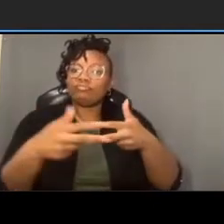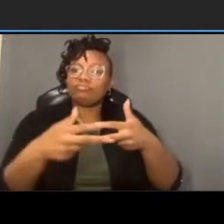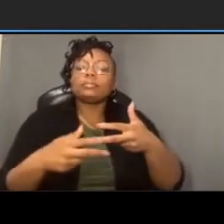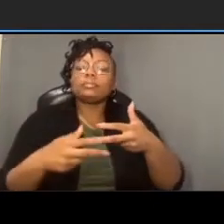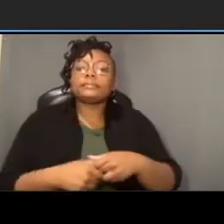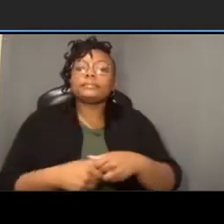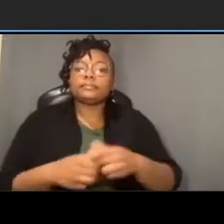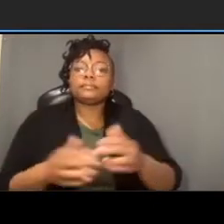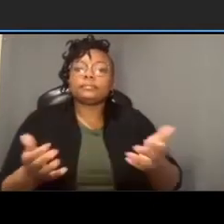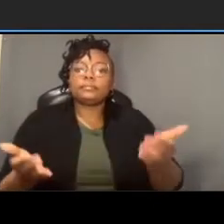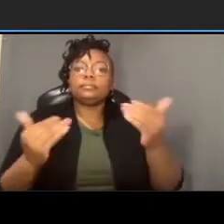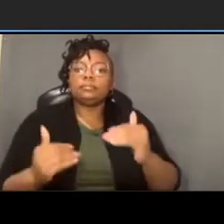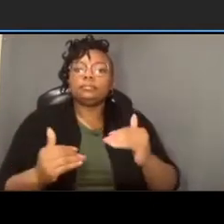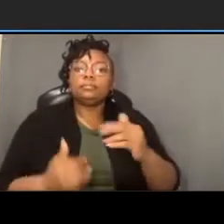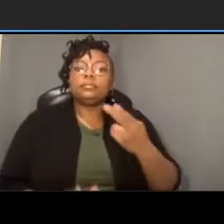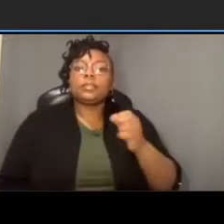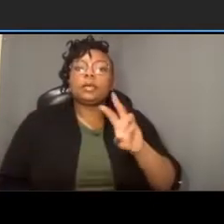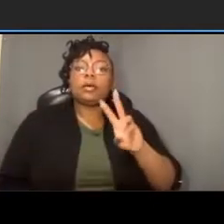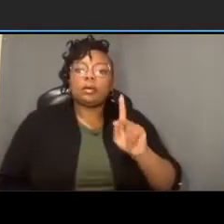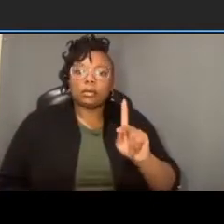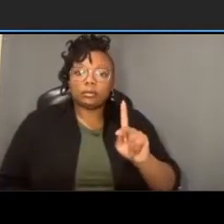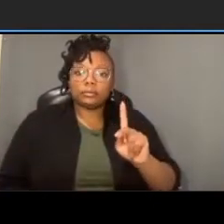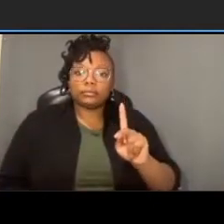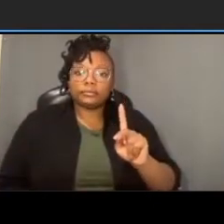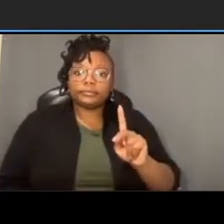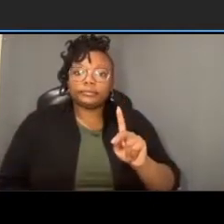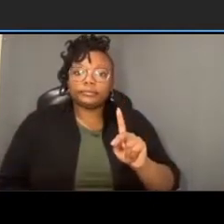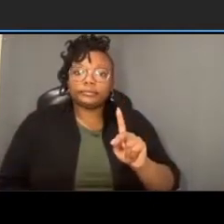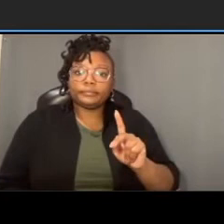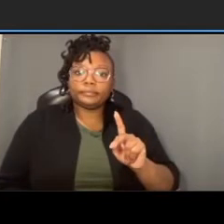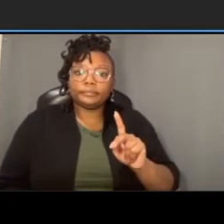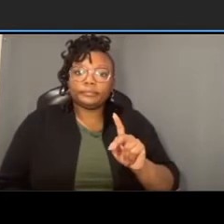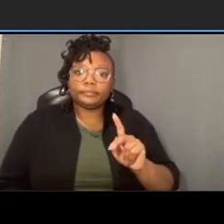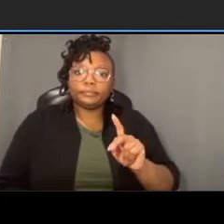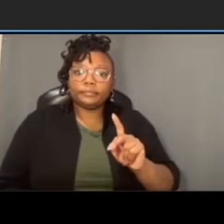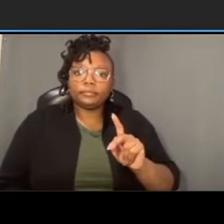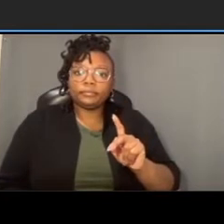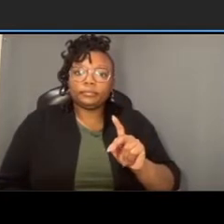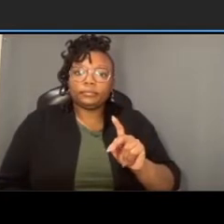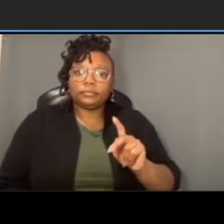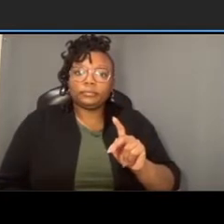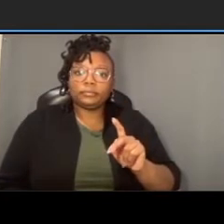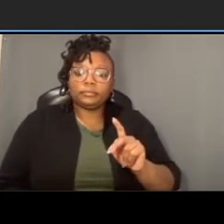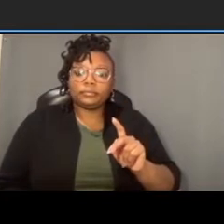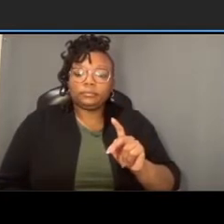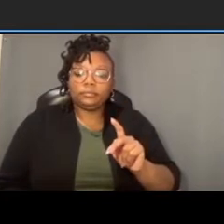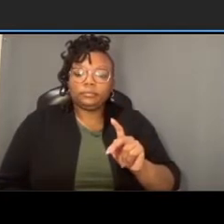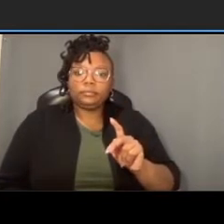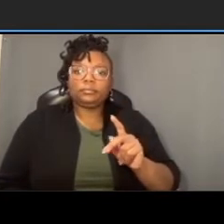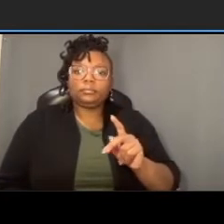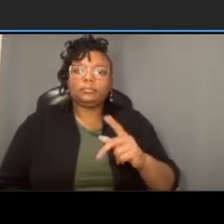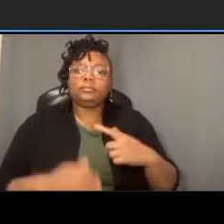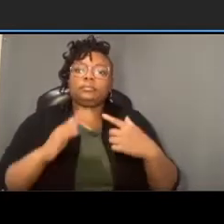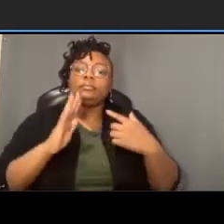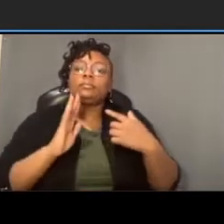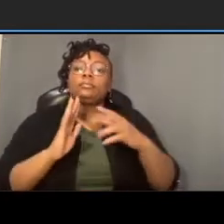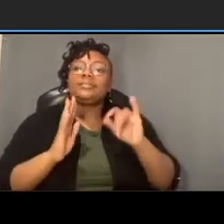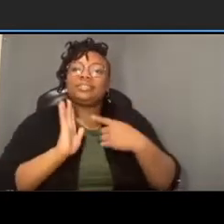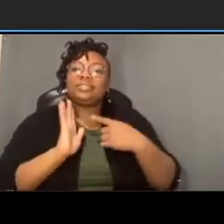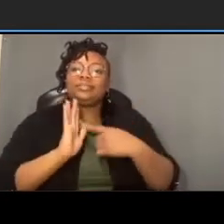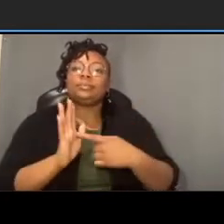being written is a indicates that the the um the area the crossing will be